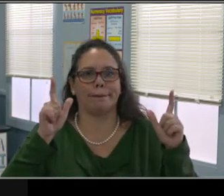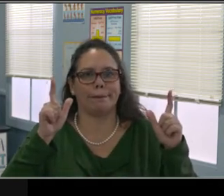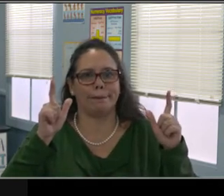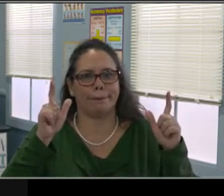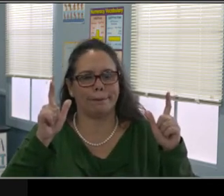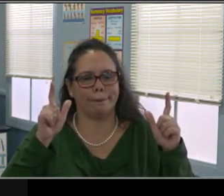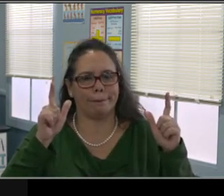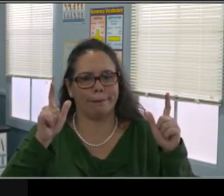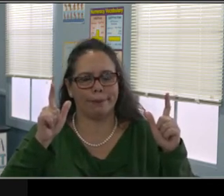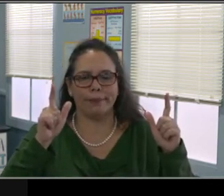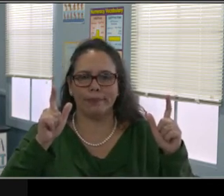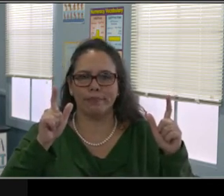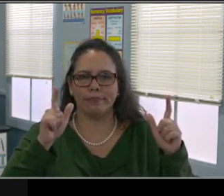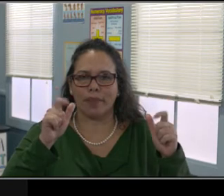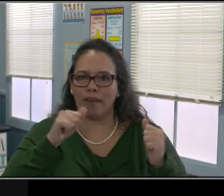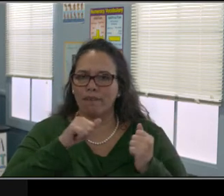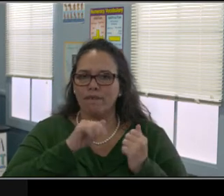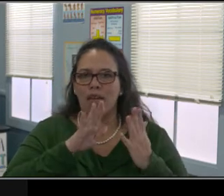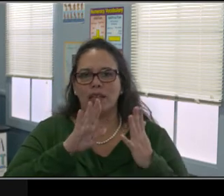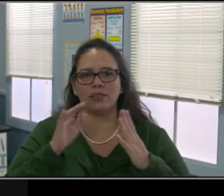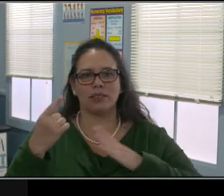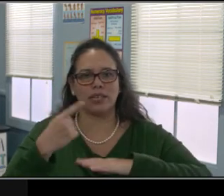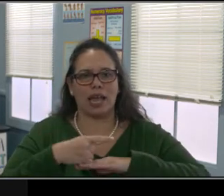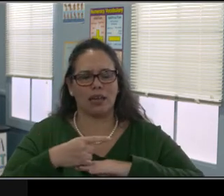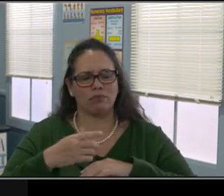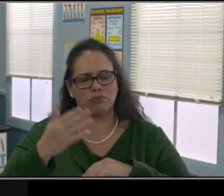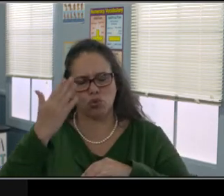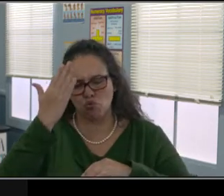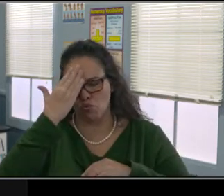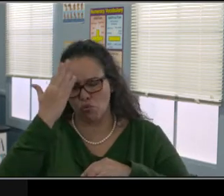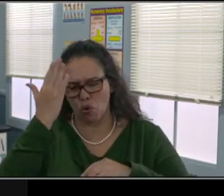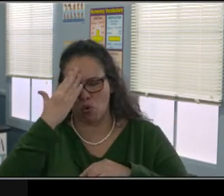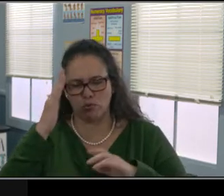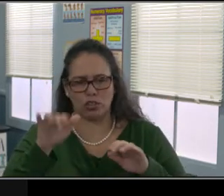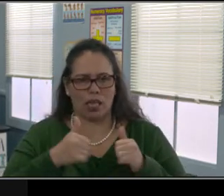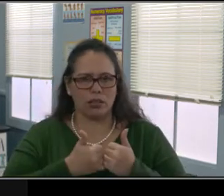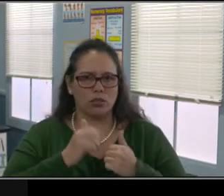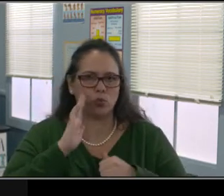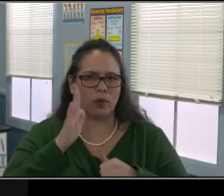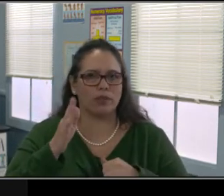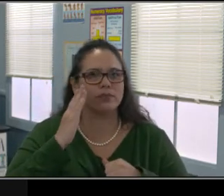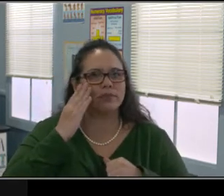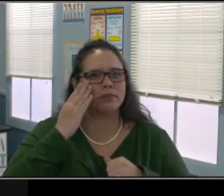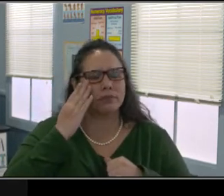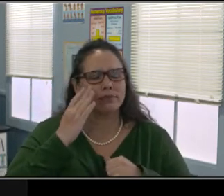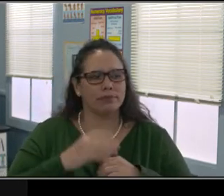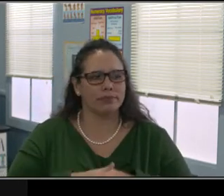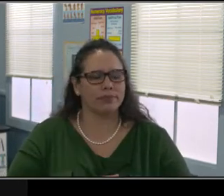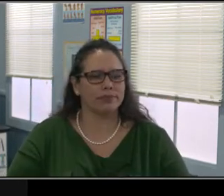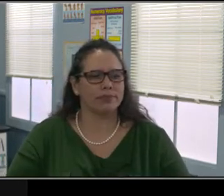It's a source for food and it's a common meeting place. They know when they come to school.